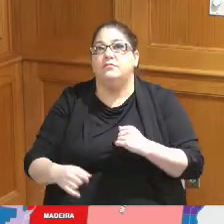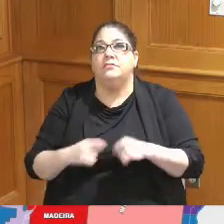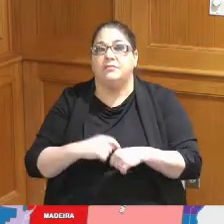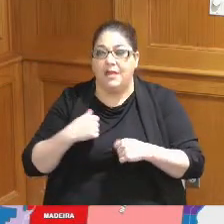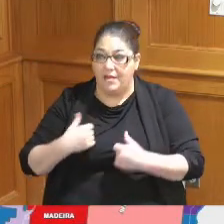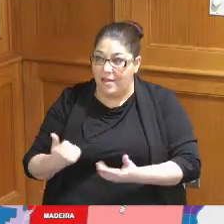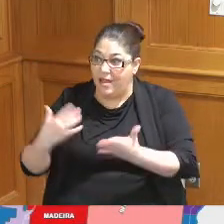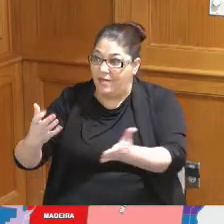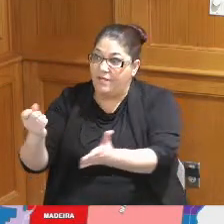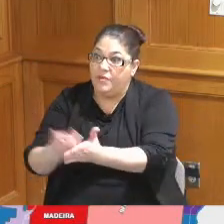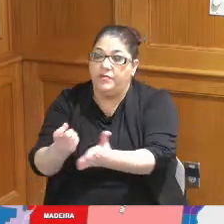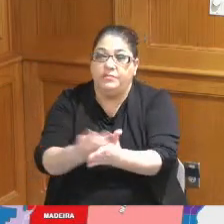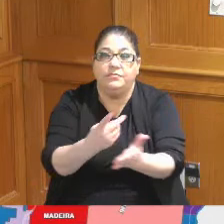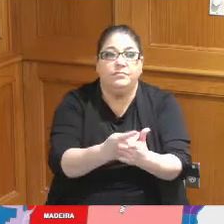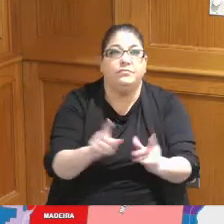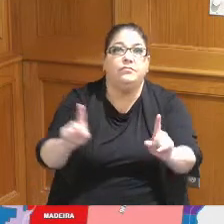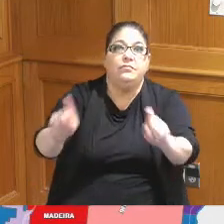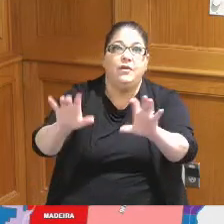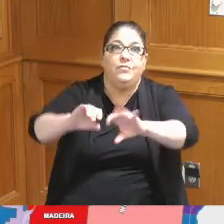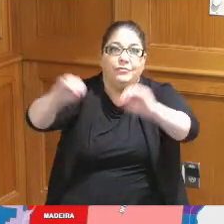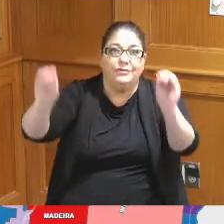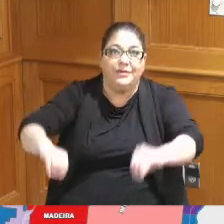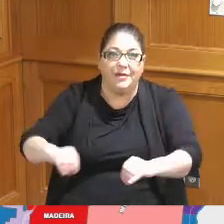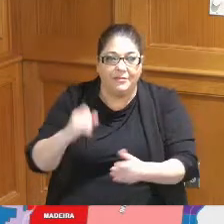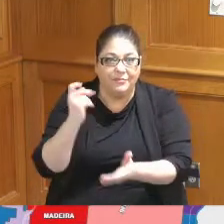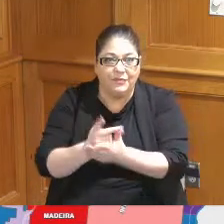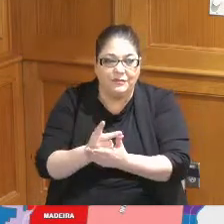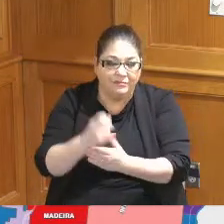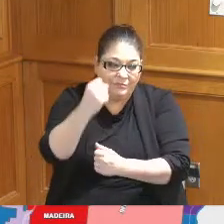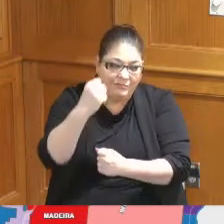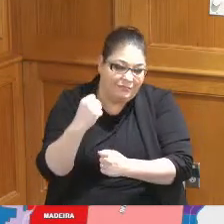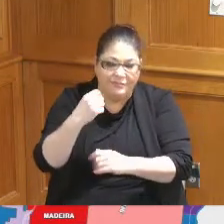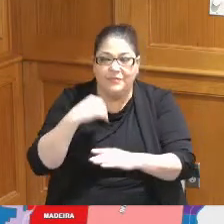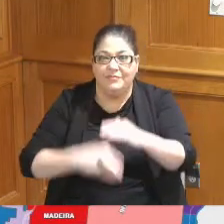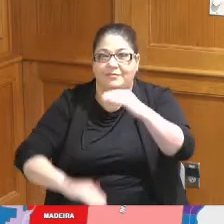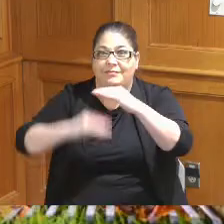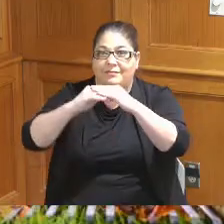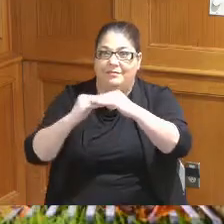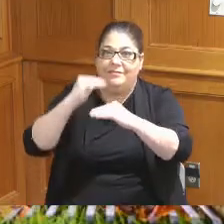we got 100 approval so that's our the bar that we've set and that's what we're shooting for